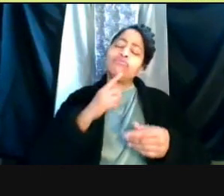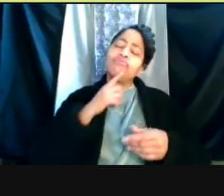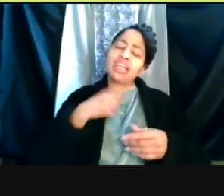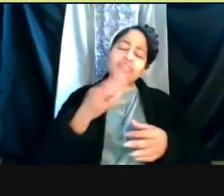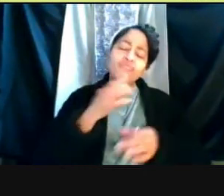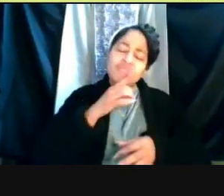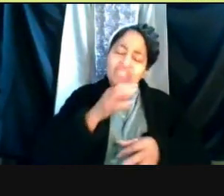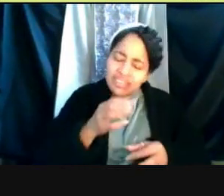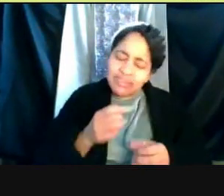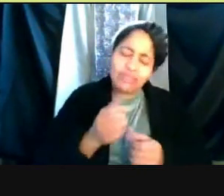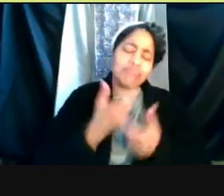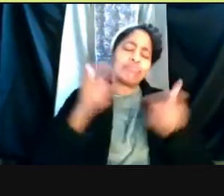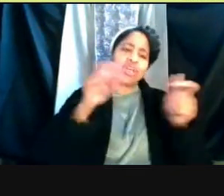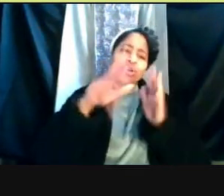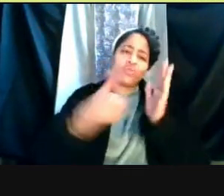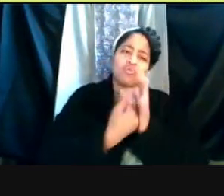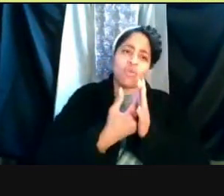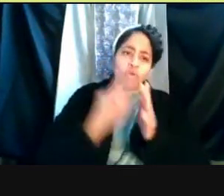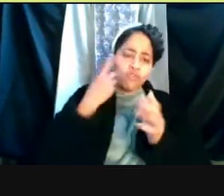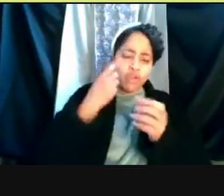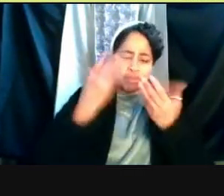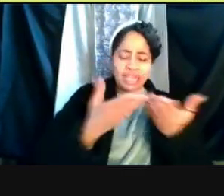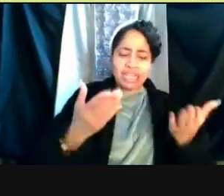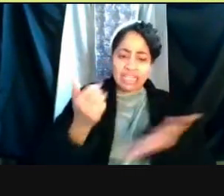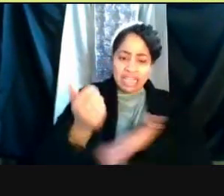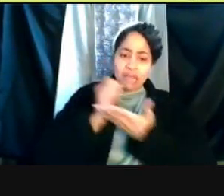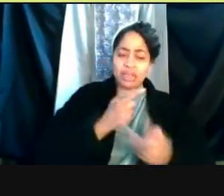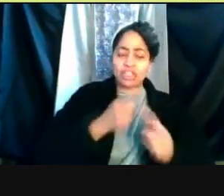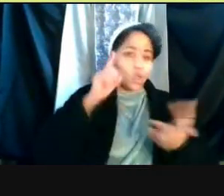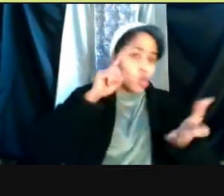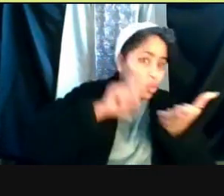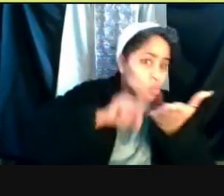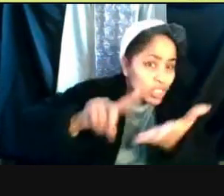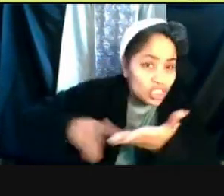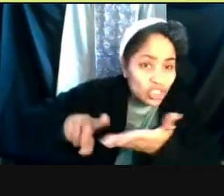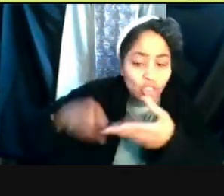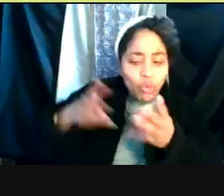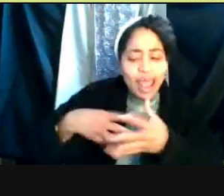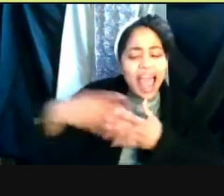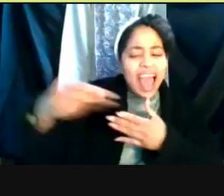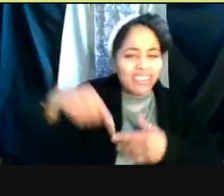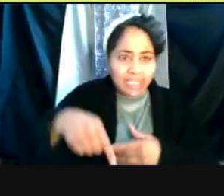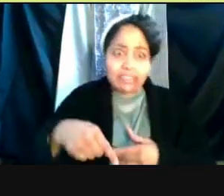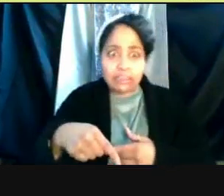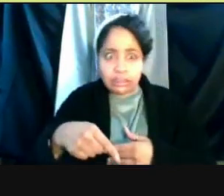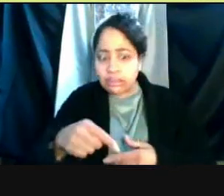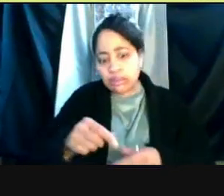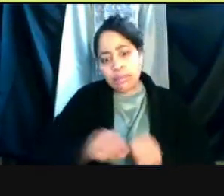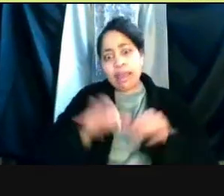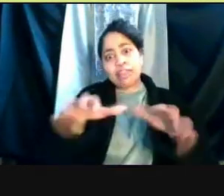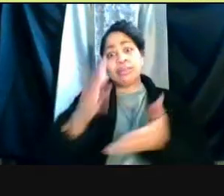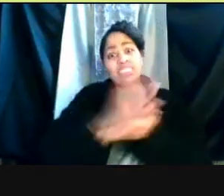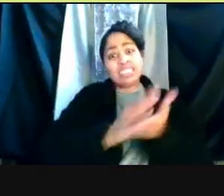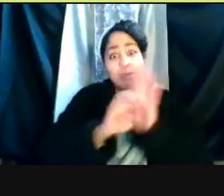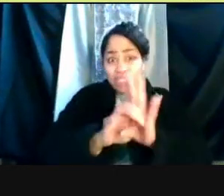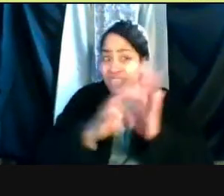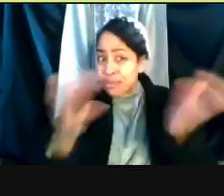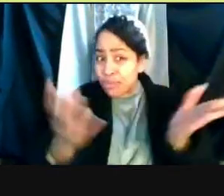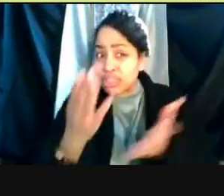to many things including helping us to research our way out of this rapidly changing pandemic. Some examples, our researchers have been working